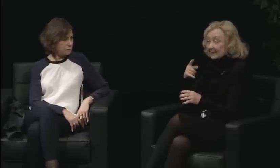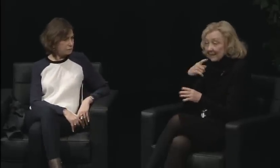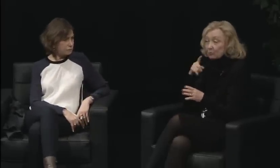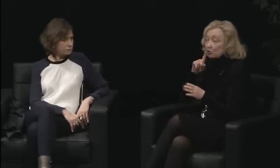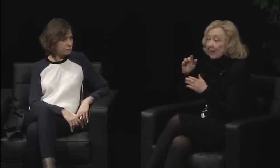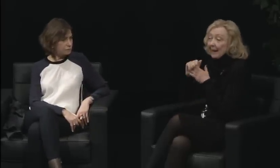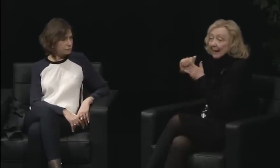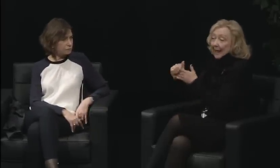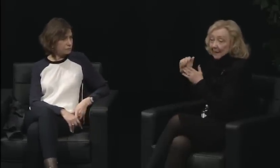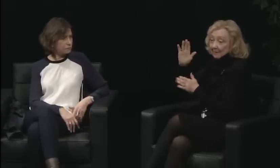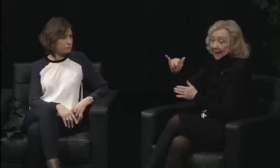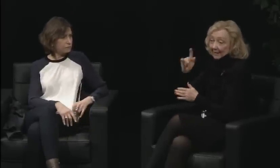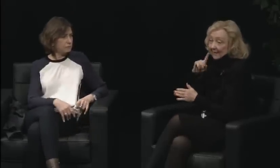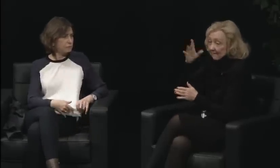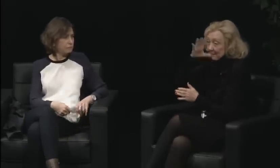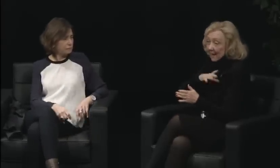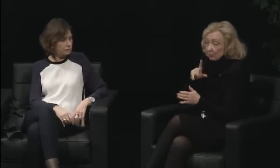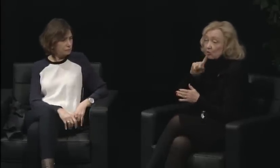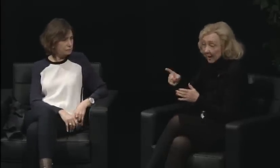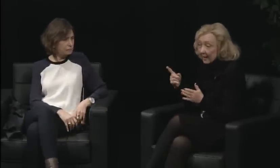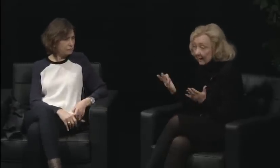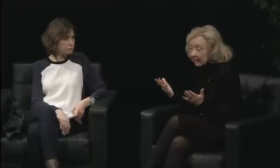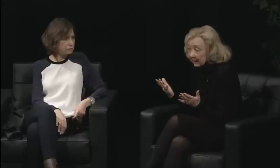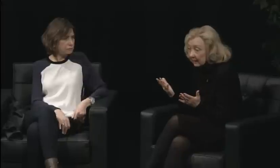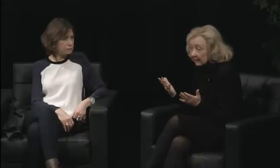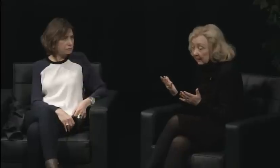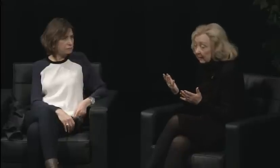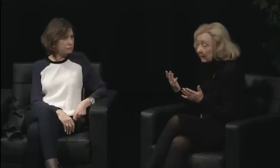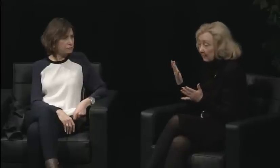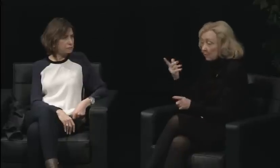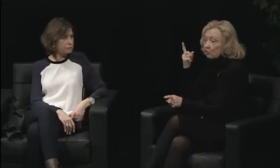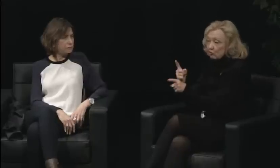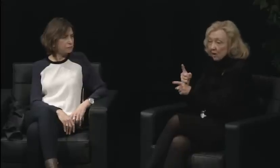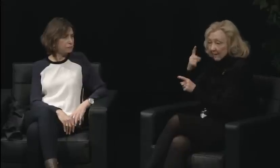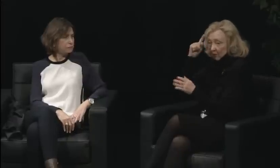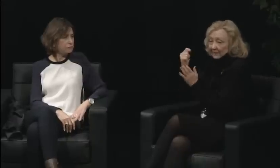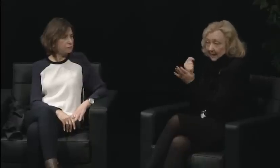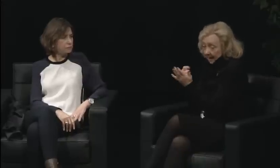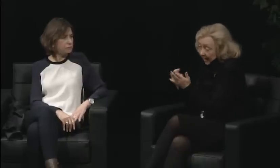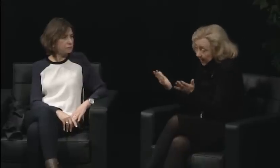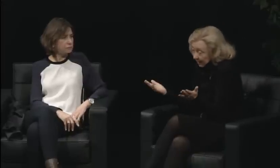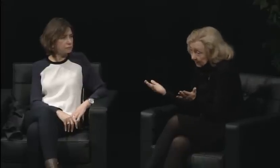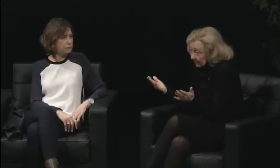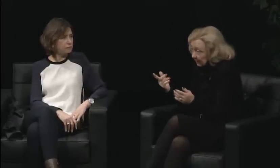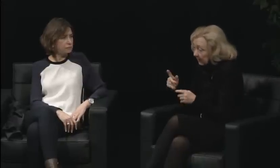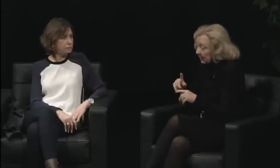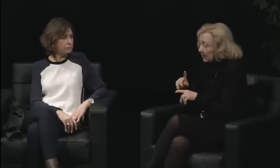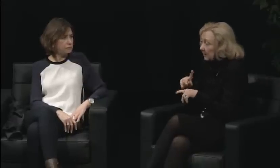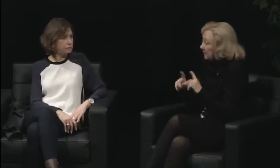where the three men were not able to do that. So that female role kind of played out a little bit